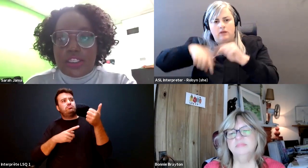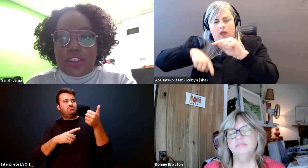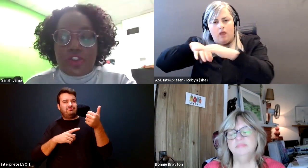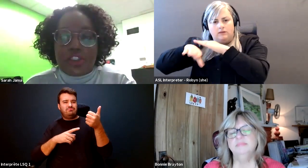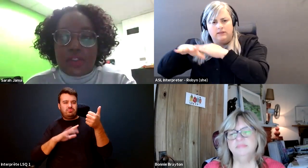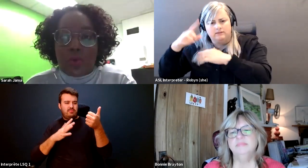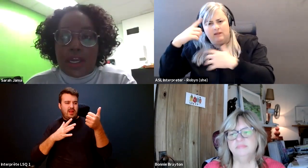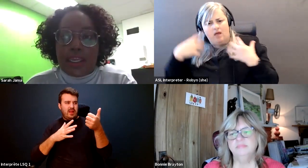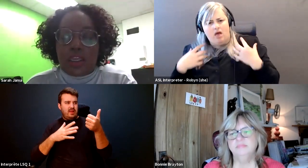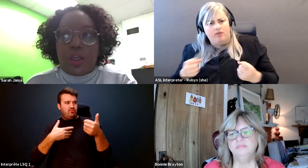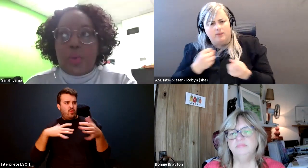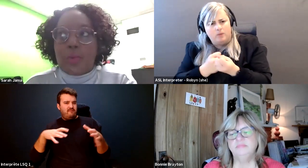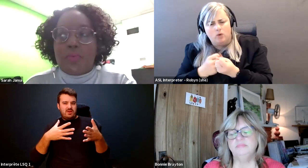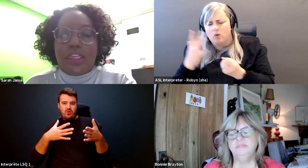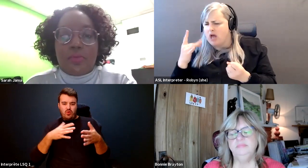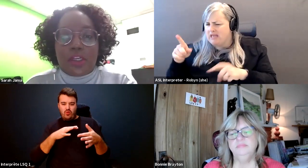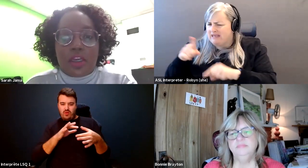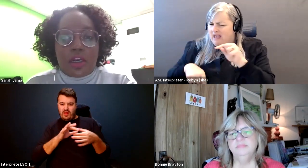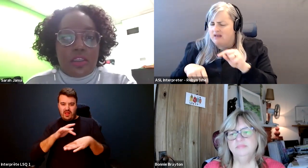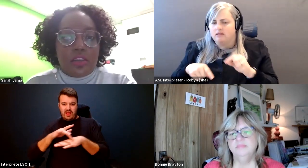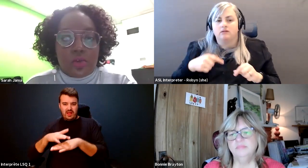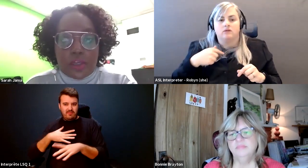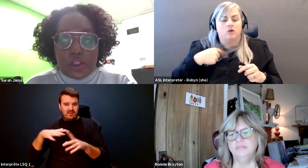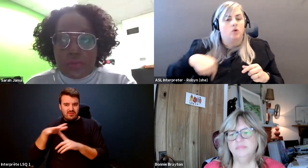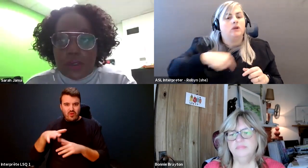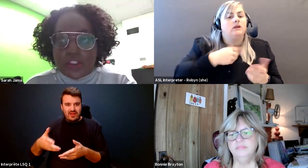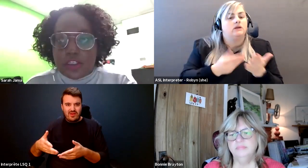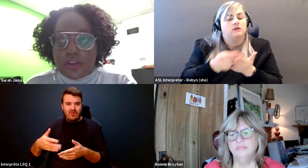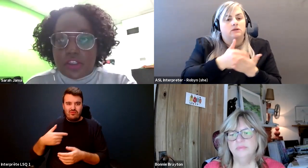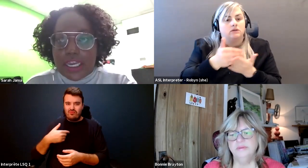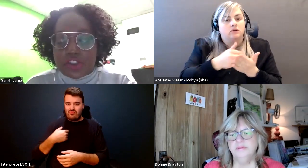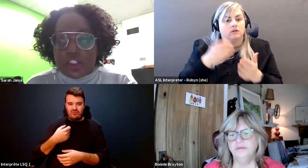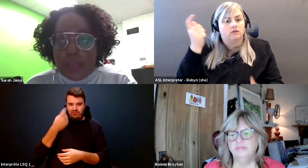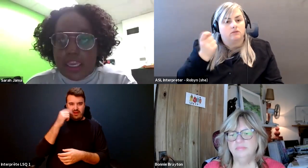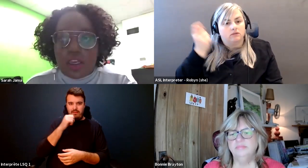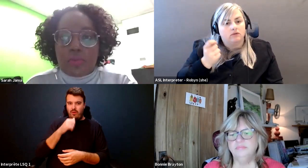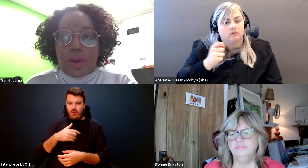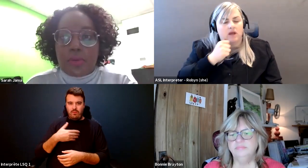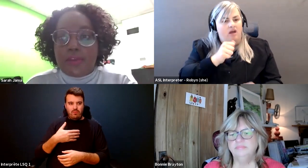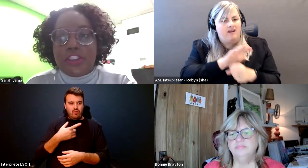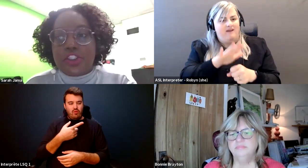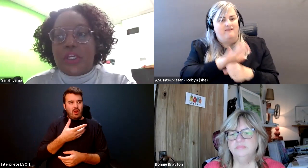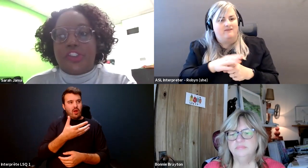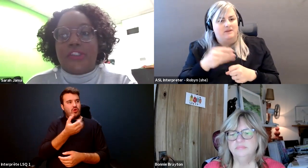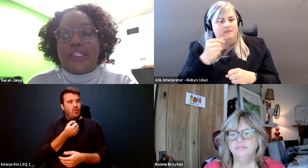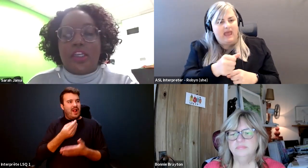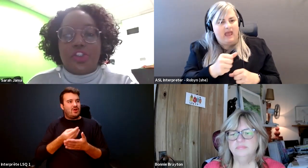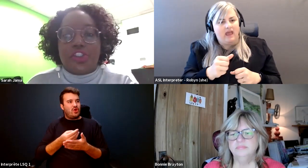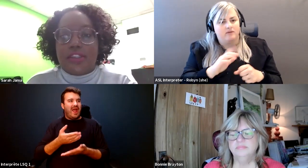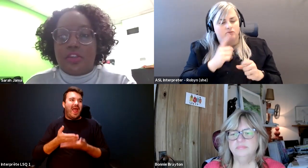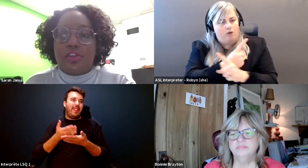Sarah Jama: I didn't understand why we were making money on O w but it wasn't enough to actually pay proper living situations, I didn't understand.